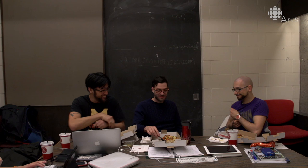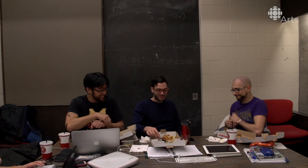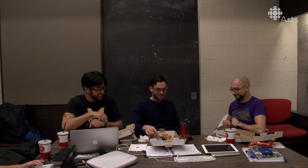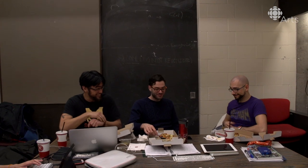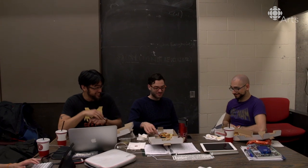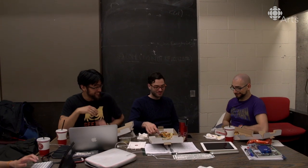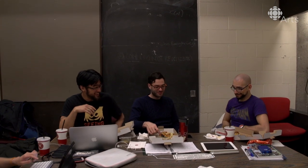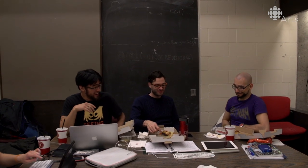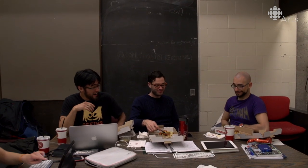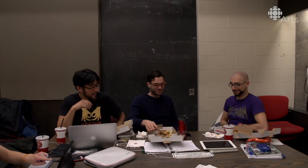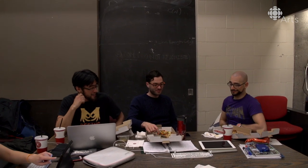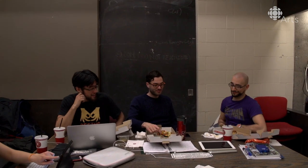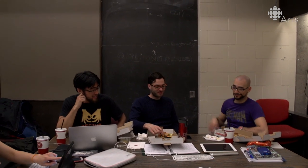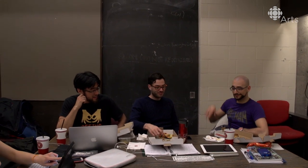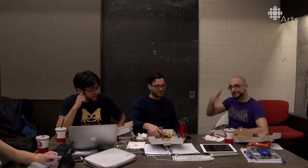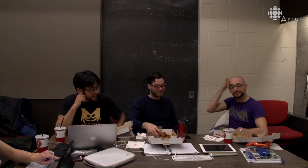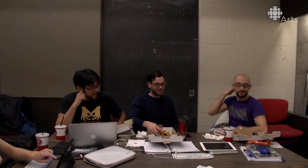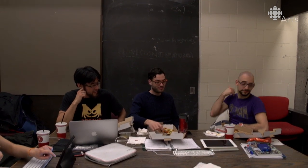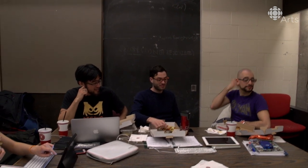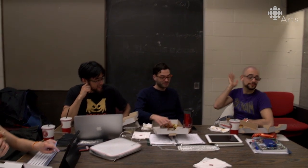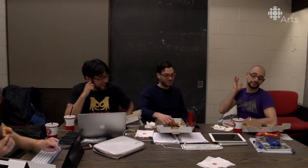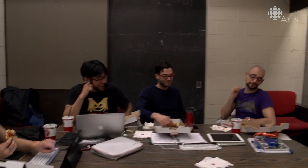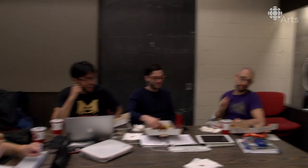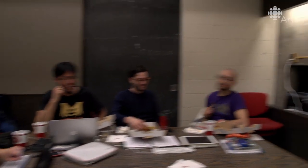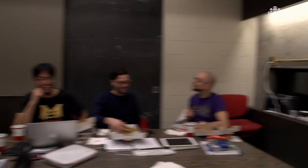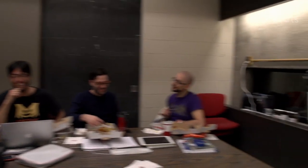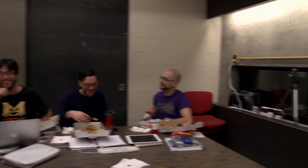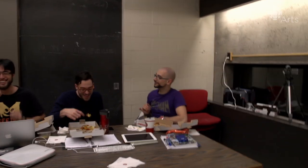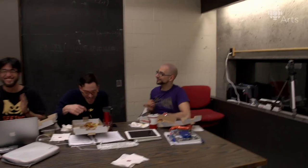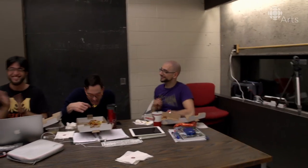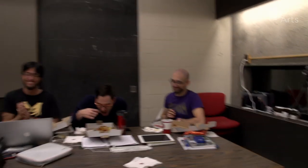[Jack] Well then, I'll put on a wig and I'll be Ariel.